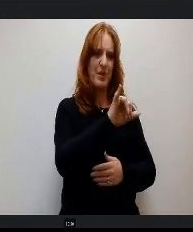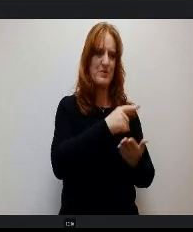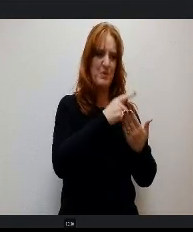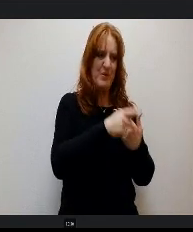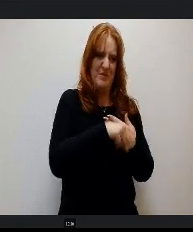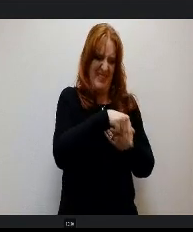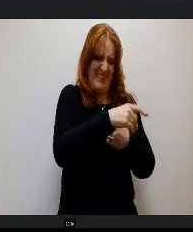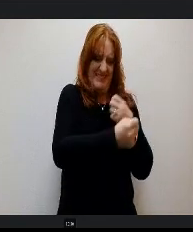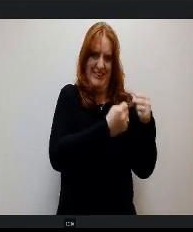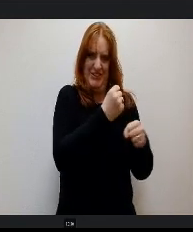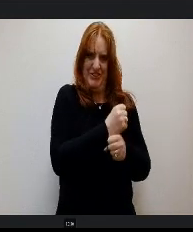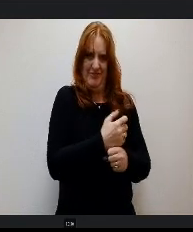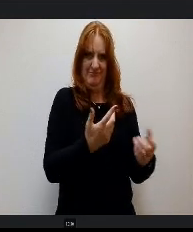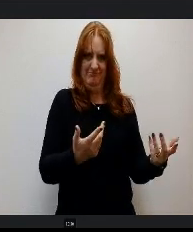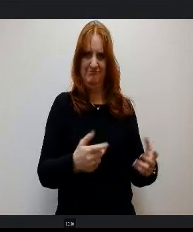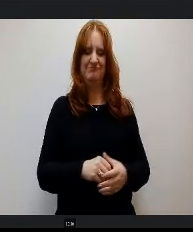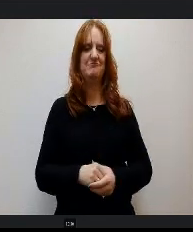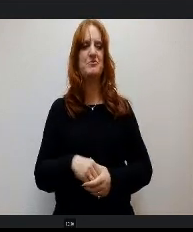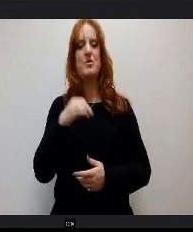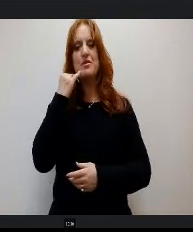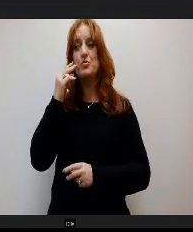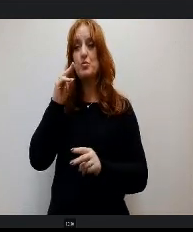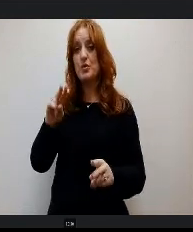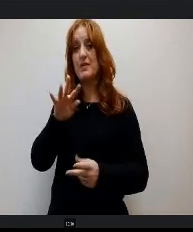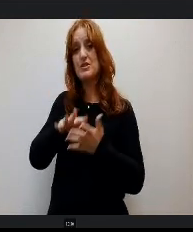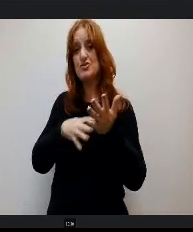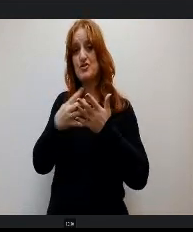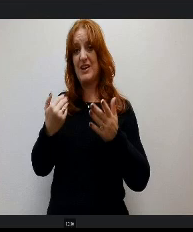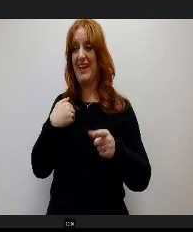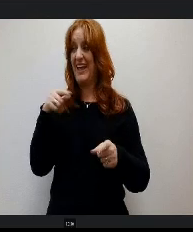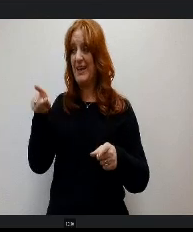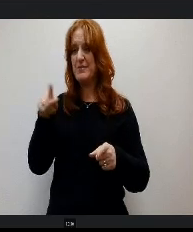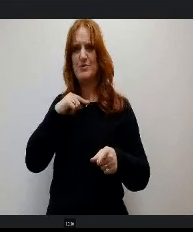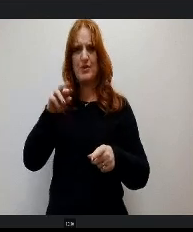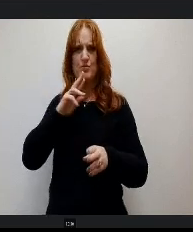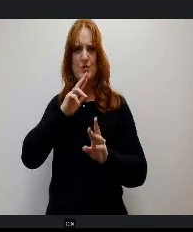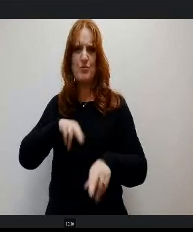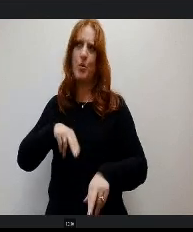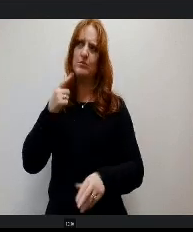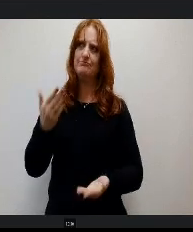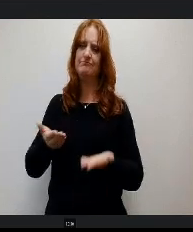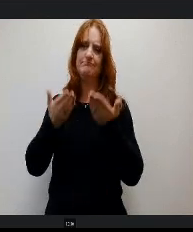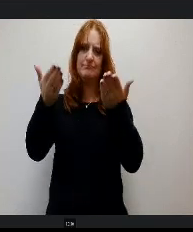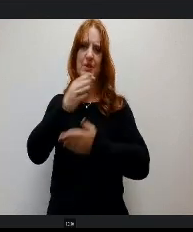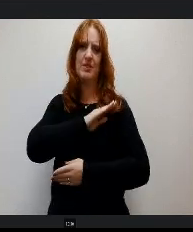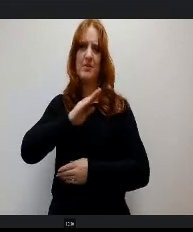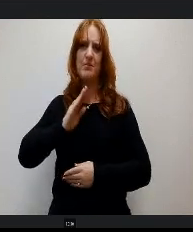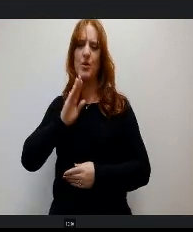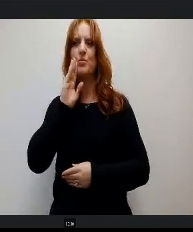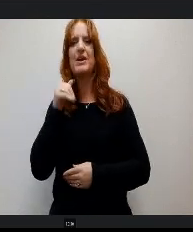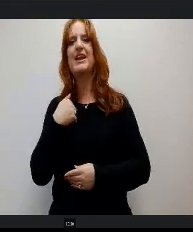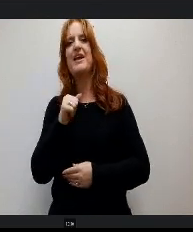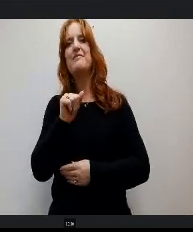And so if you look at the chart that I have on there and that was in the report to We're going to run 303 programs